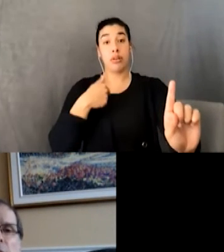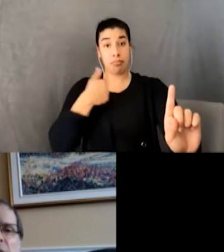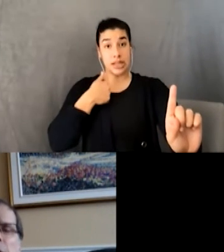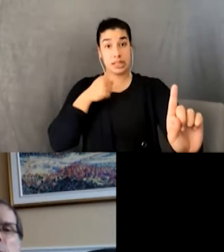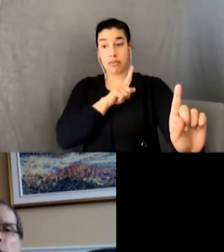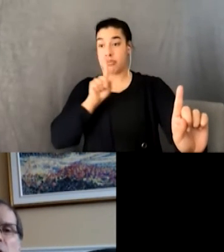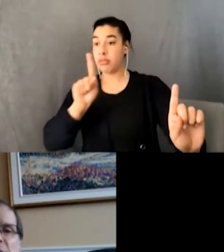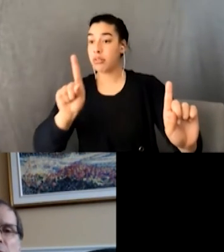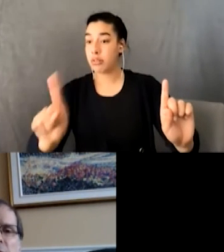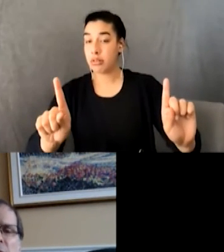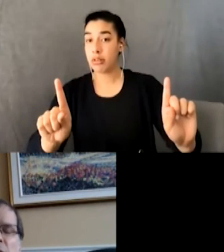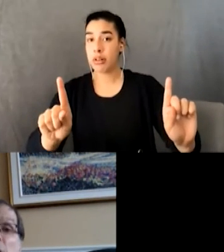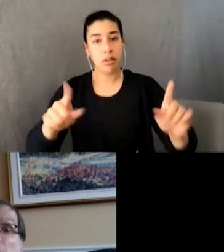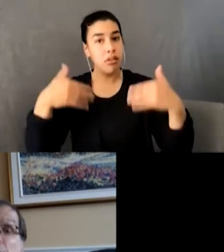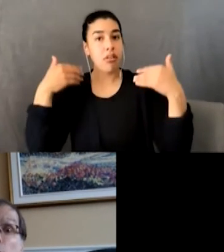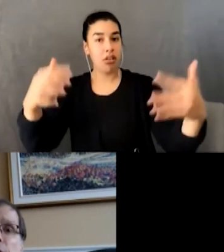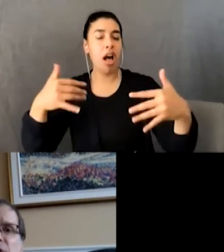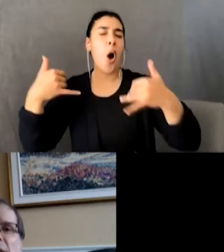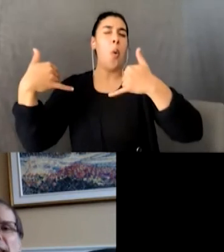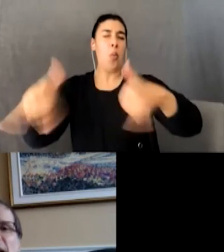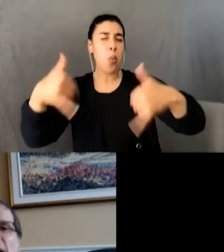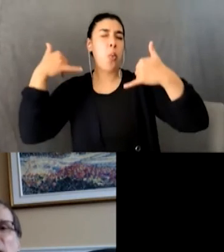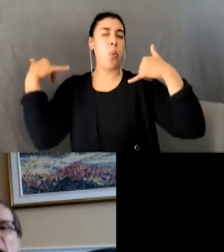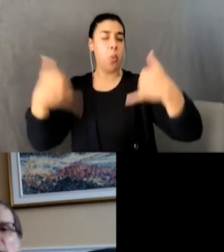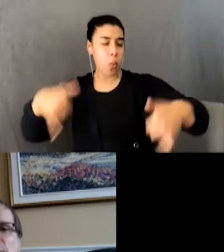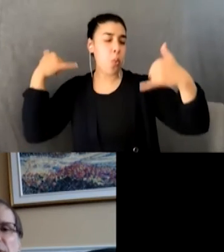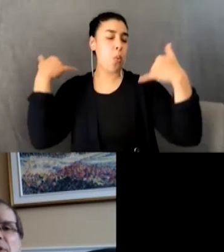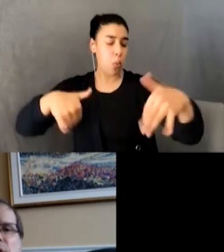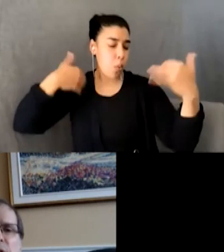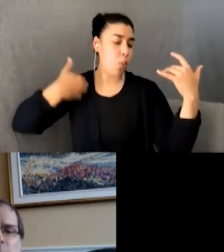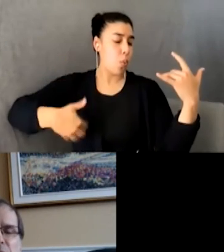and we rocked out. My “choral” training and crackly voice suited the music.